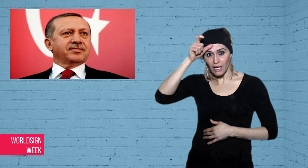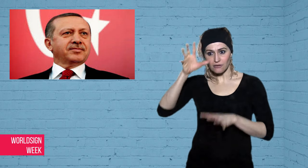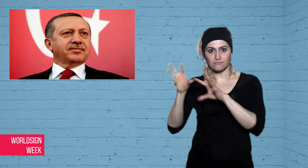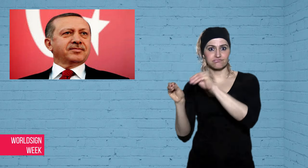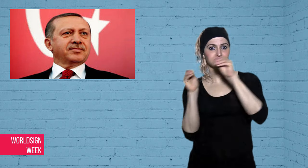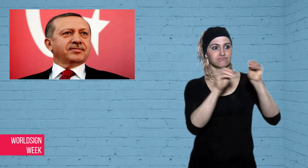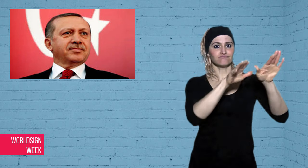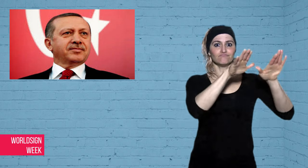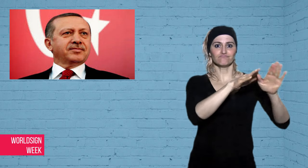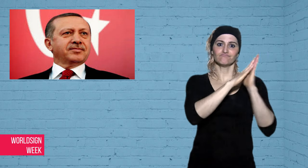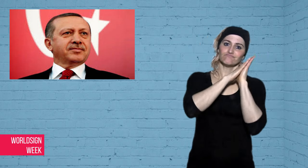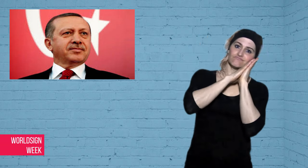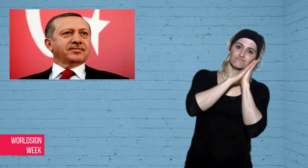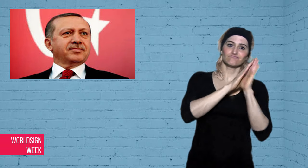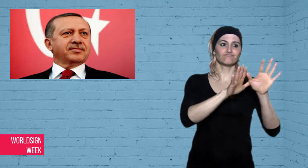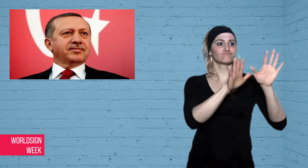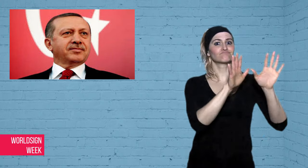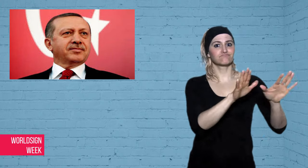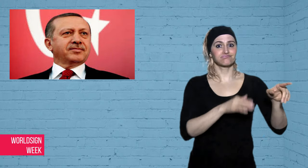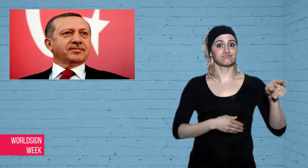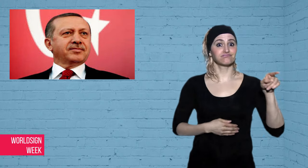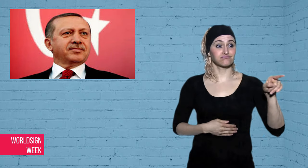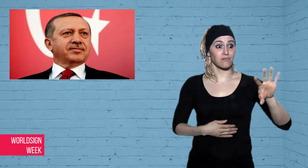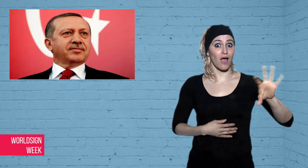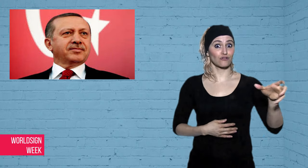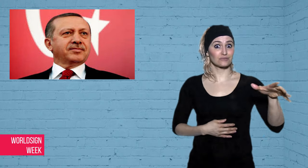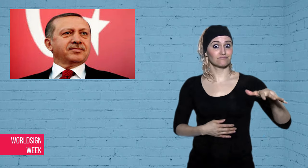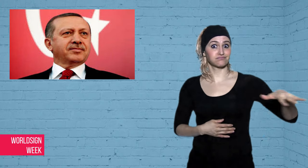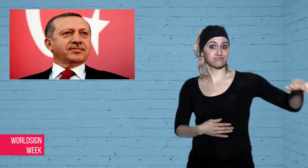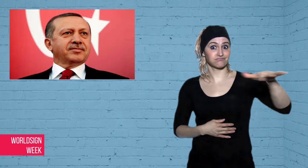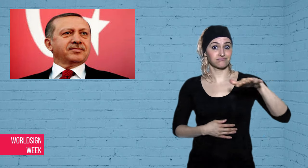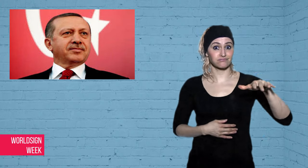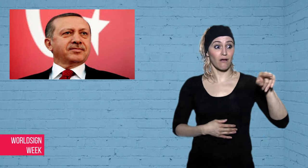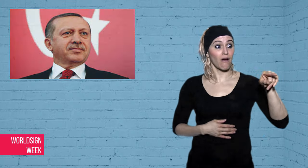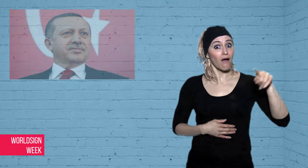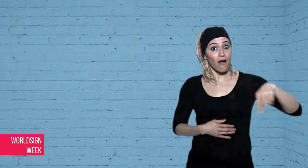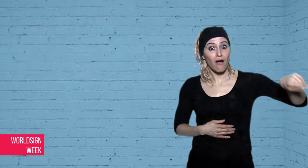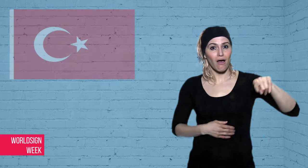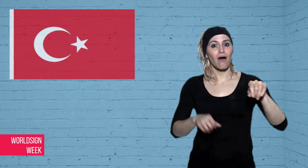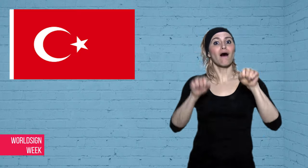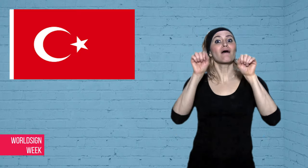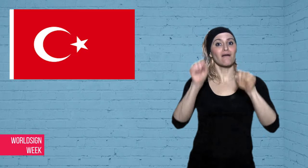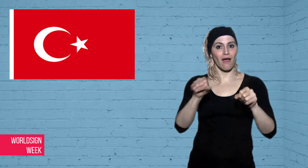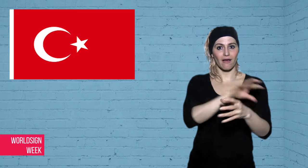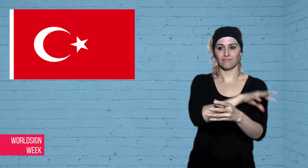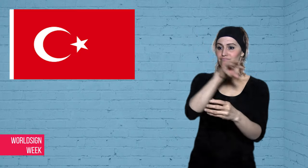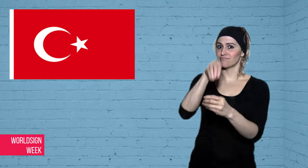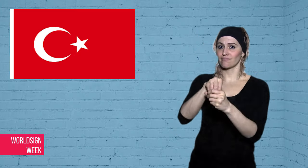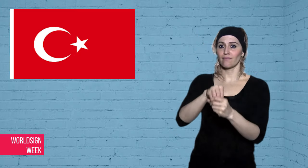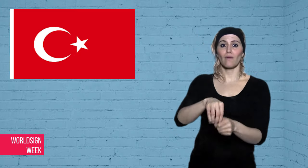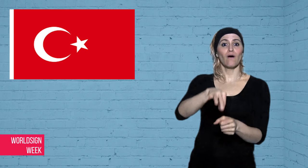in a referendum that Turkey has